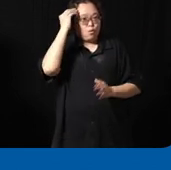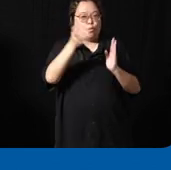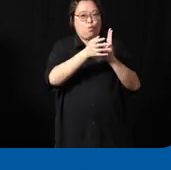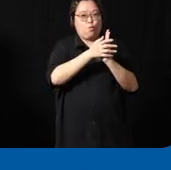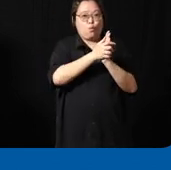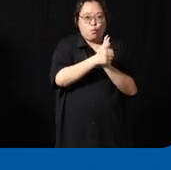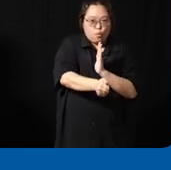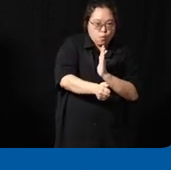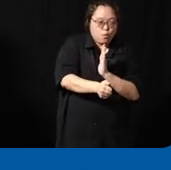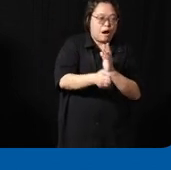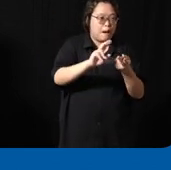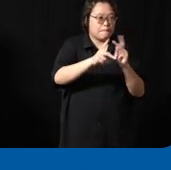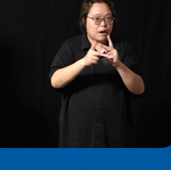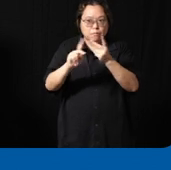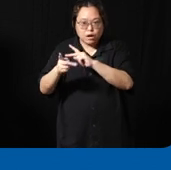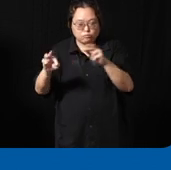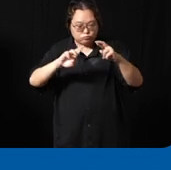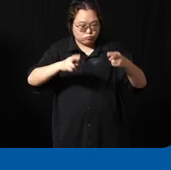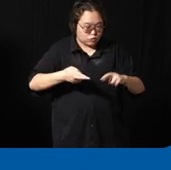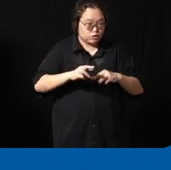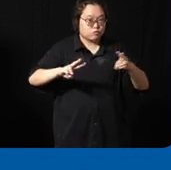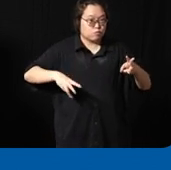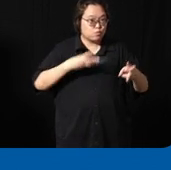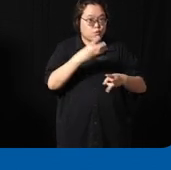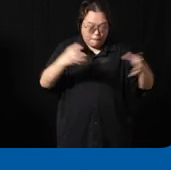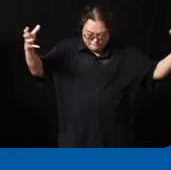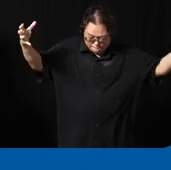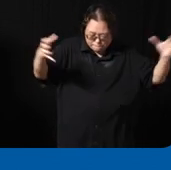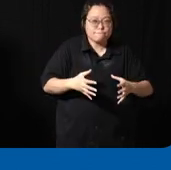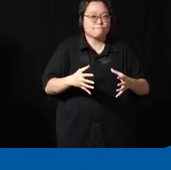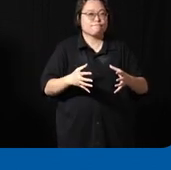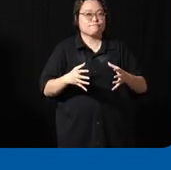all the different partners around the region or in the world right so it's about then when we